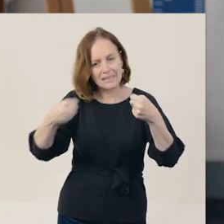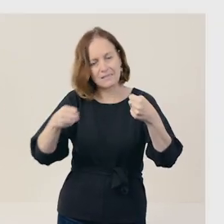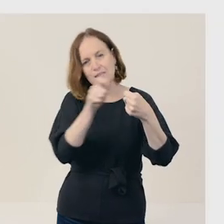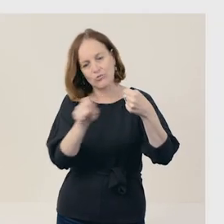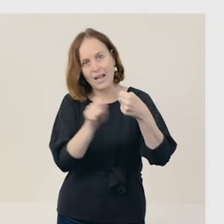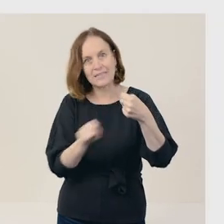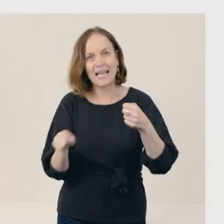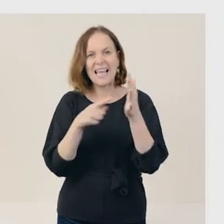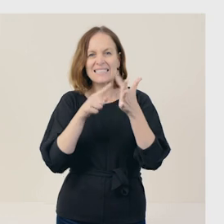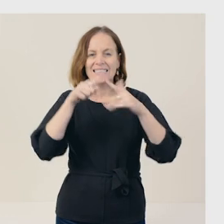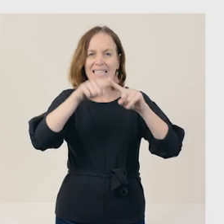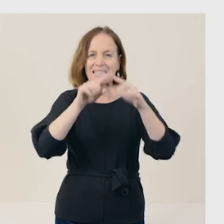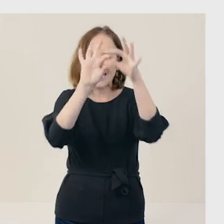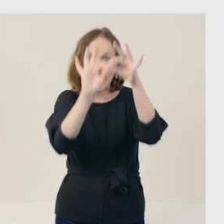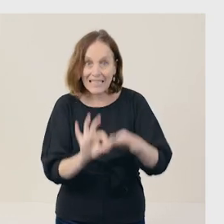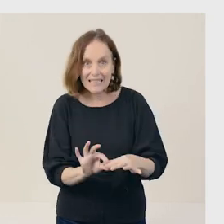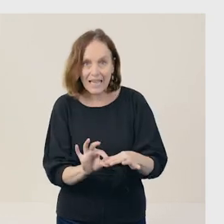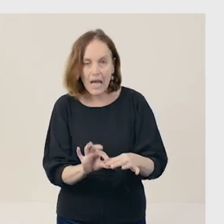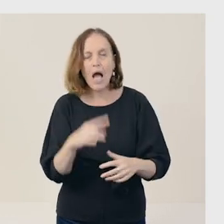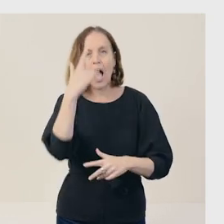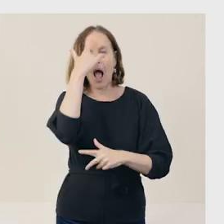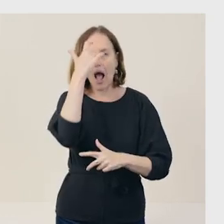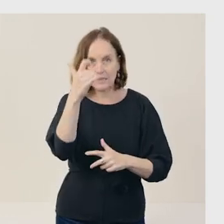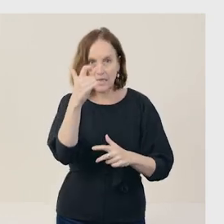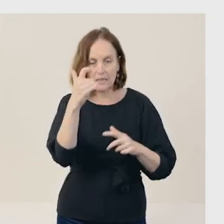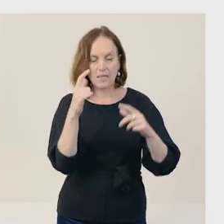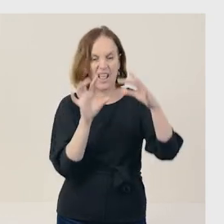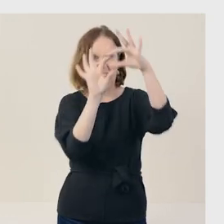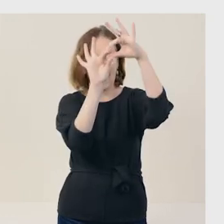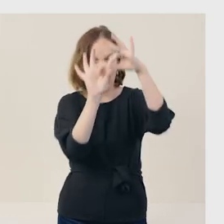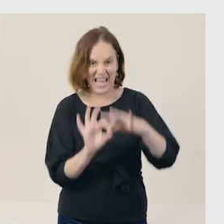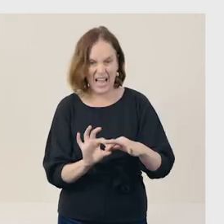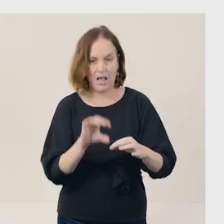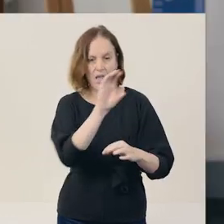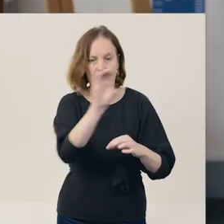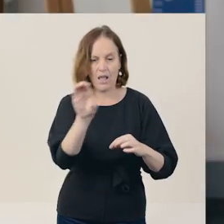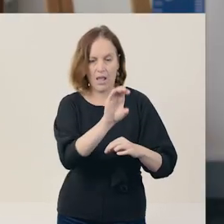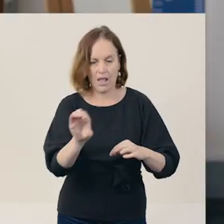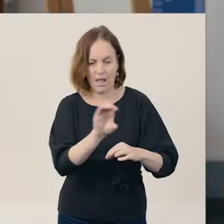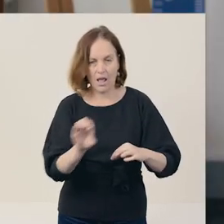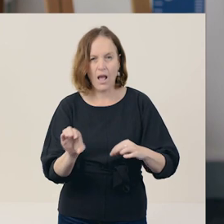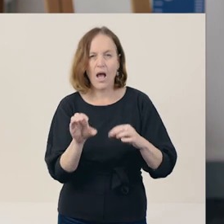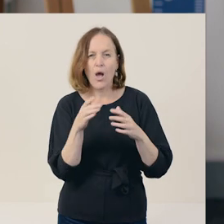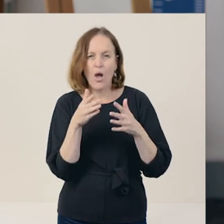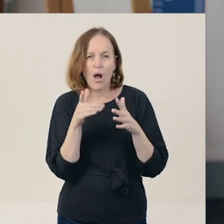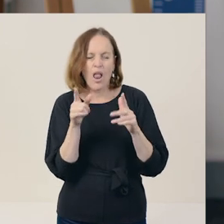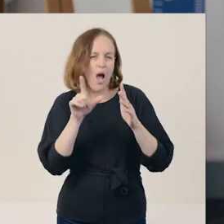Text connectives link ideas in the section of text. They can sequence events through words related to time,